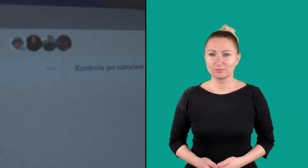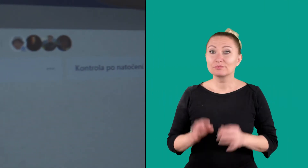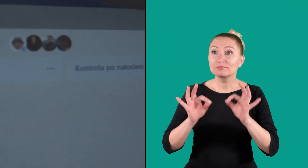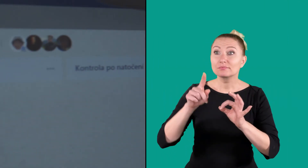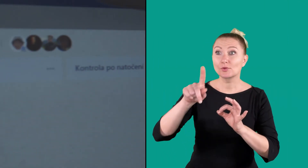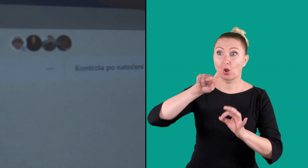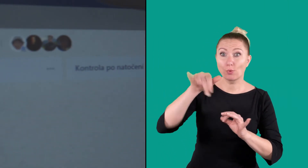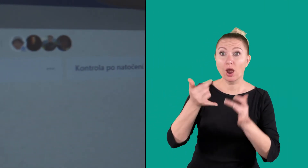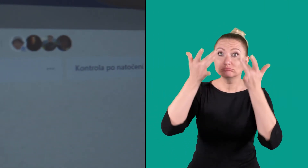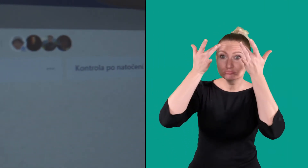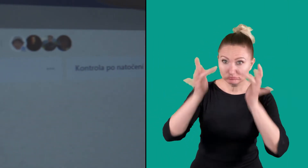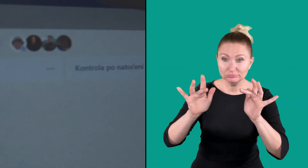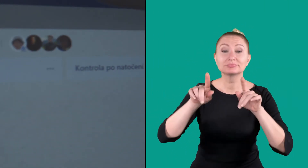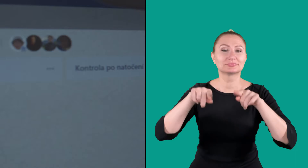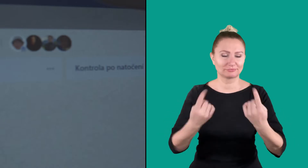After approving the project,